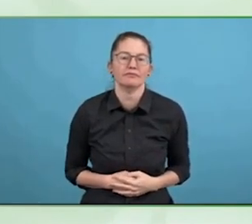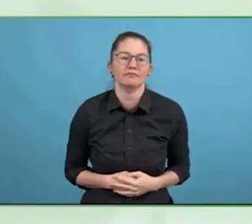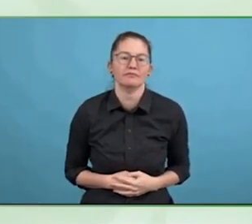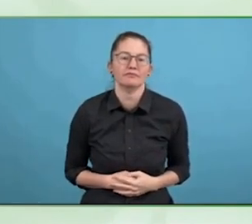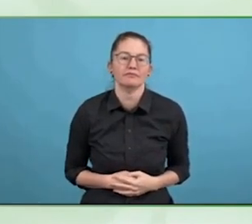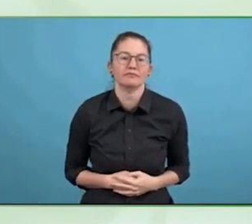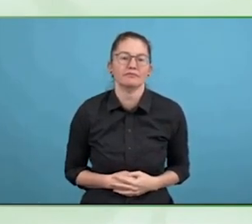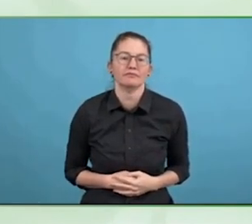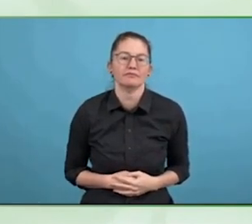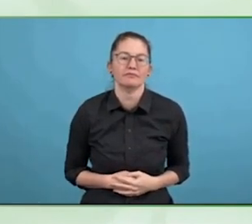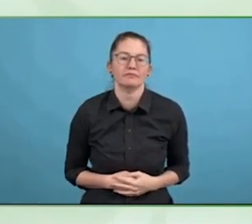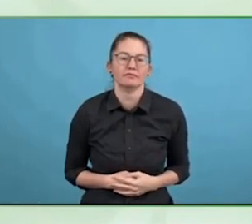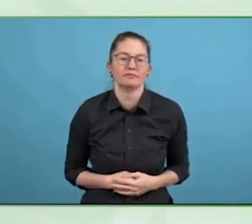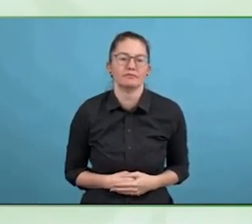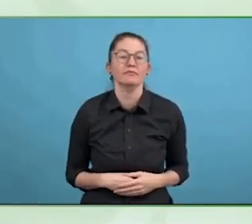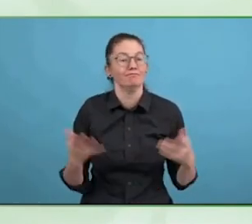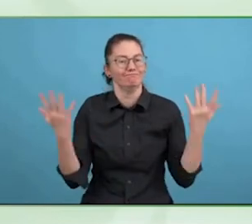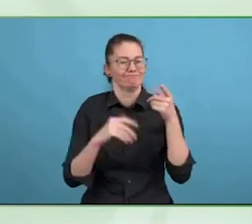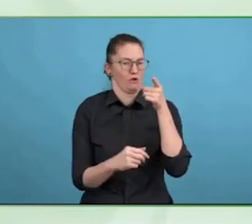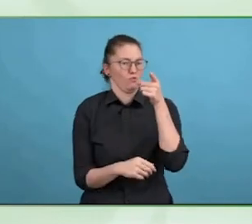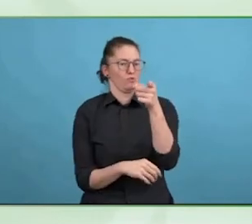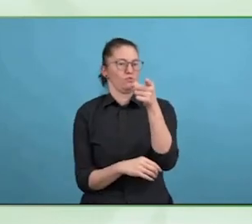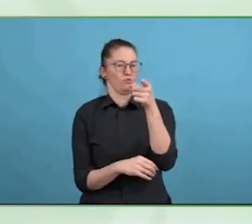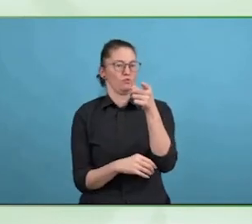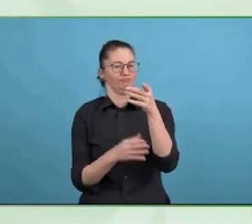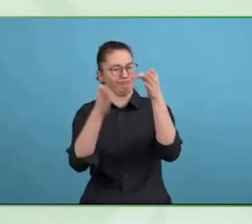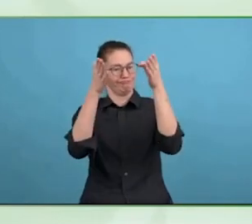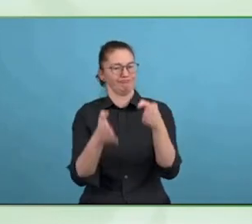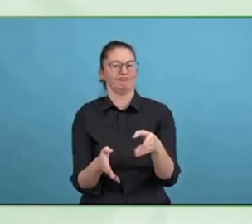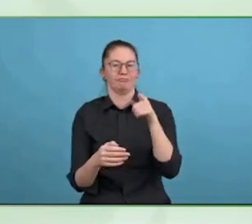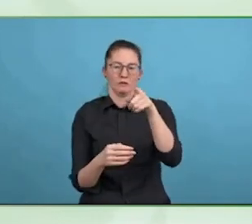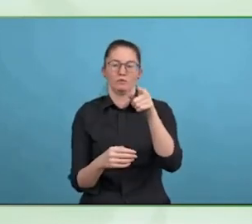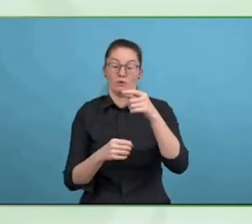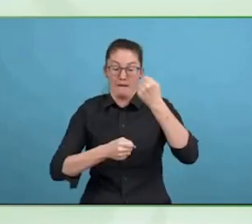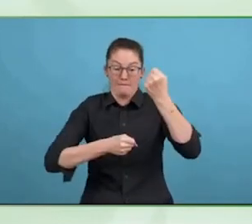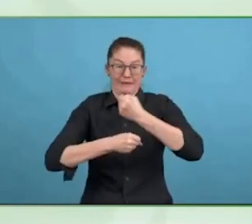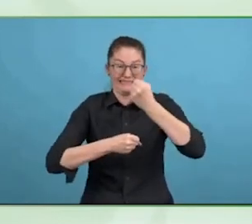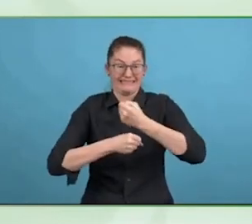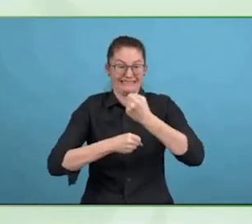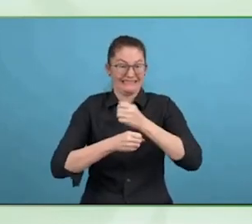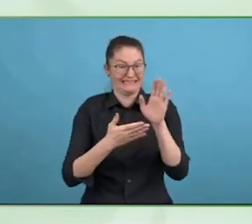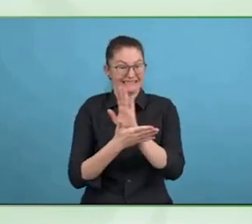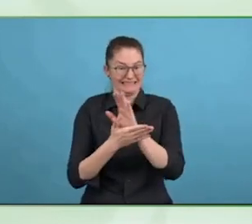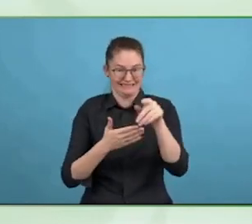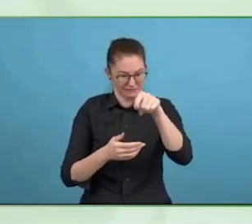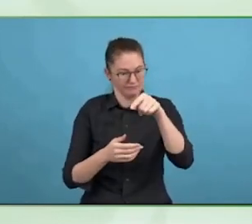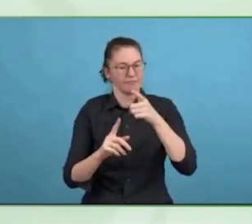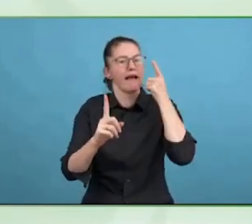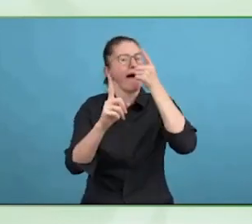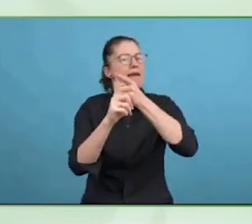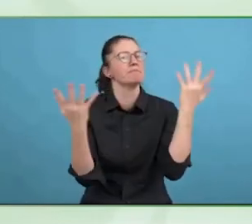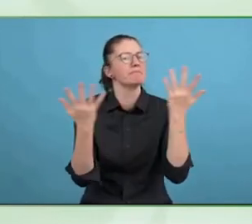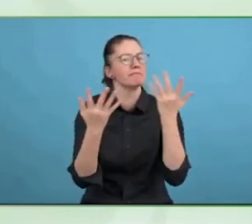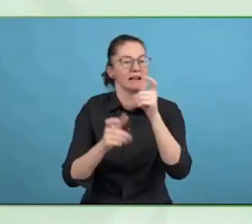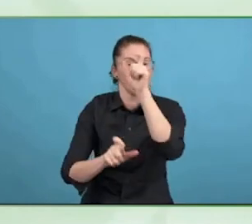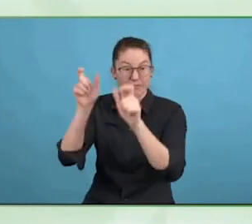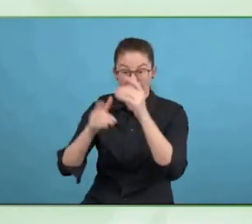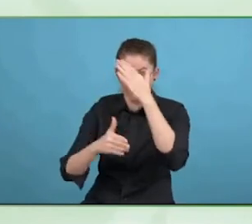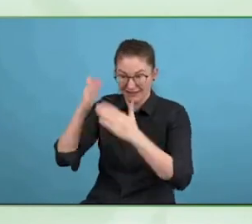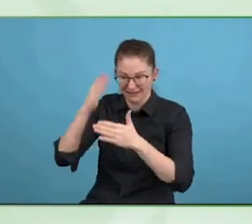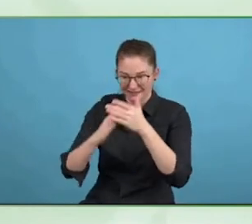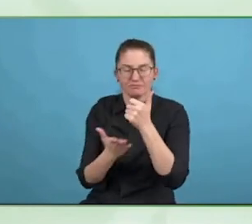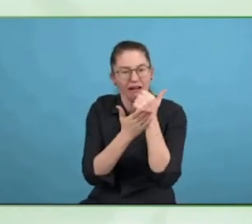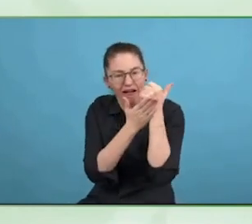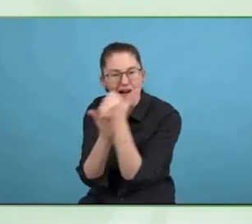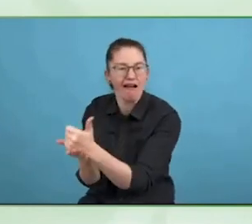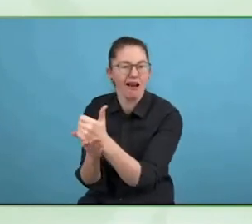Does it have any relationship to a policy, video captioning